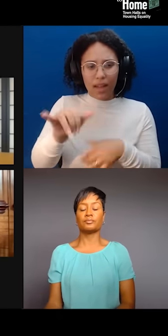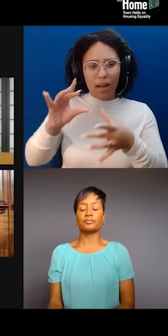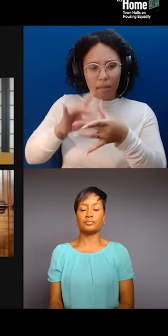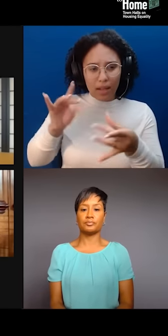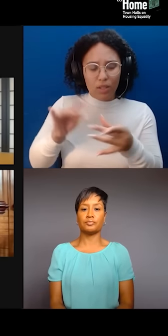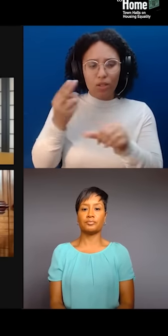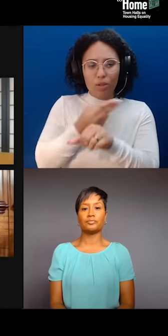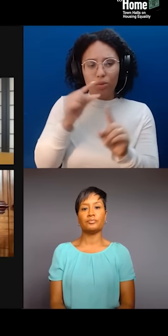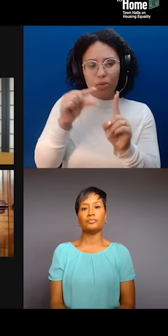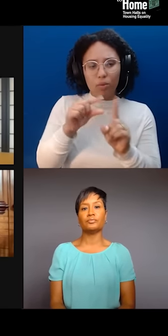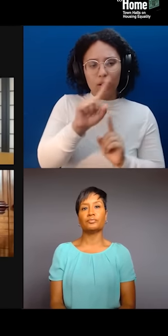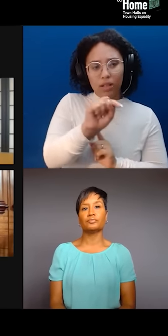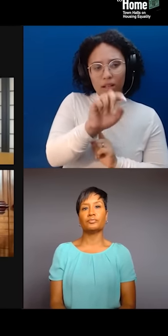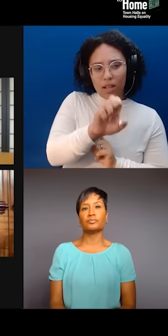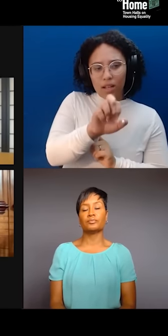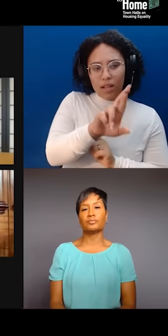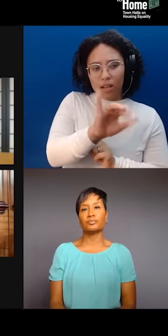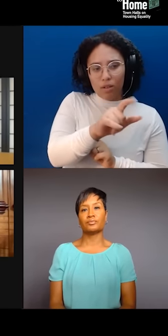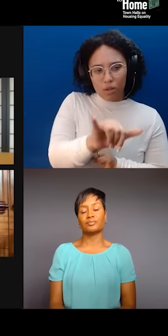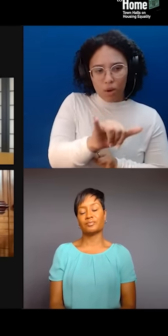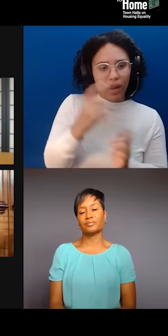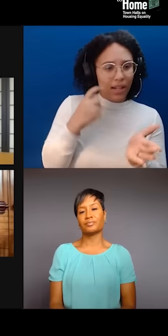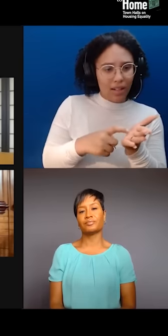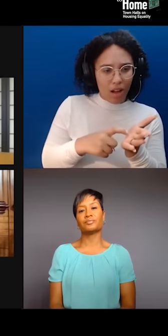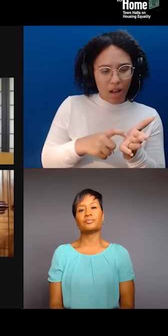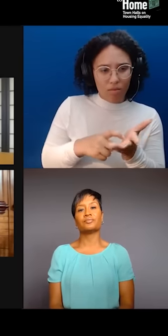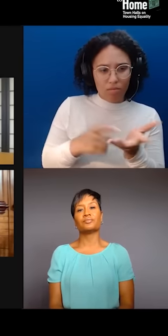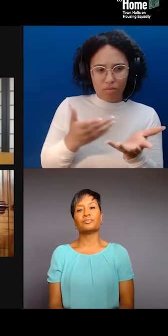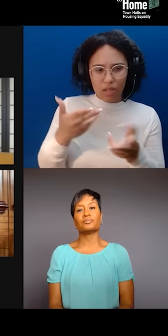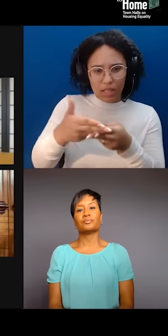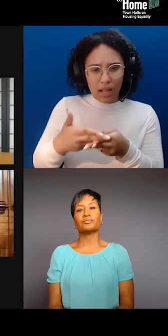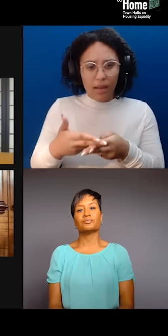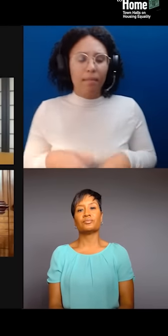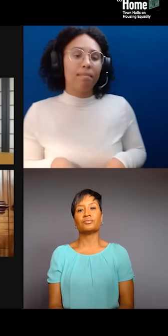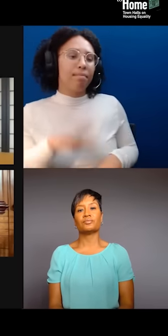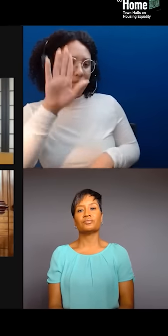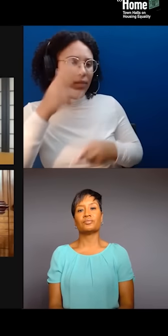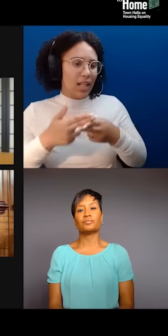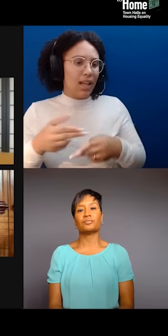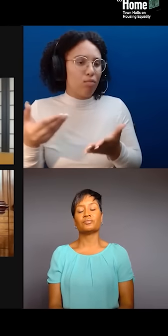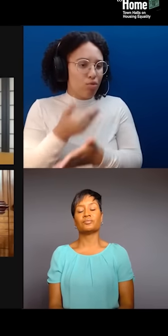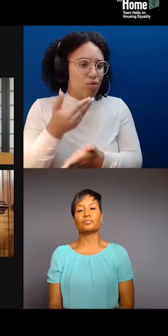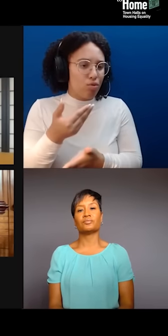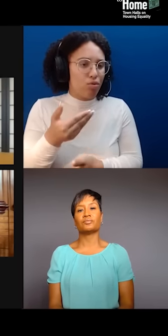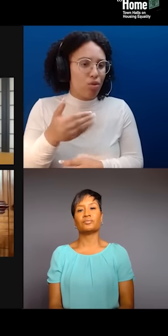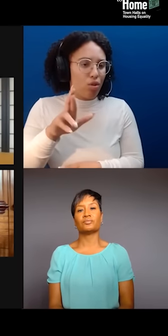Their name is New Red Order. They're a public secret society. You can find them. - New Red Order. Wonderful. Thank you. - More about them online.